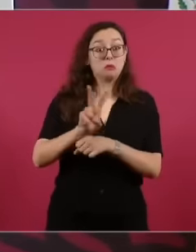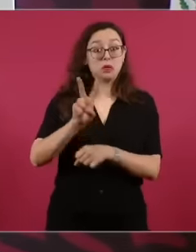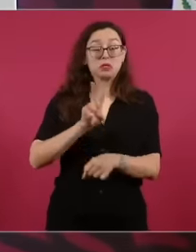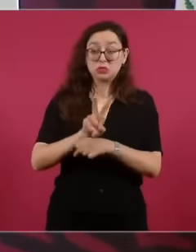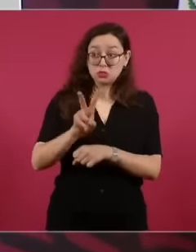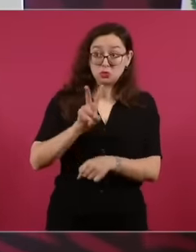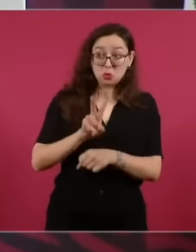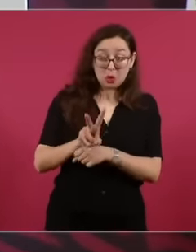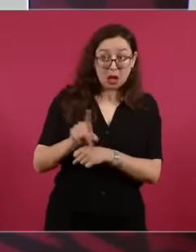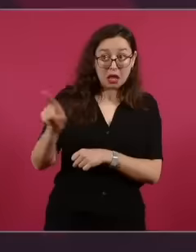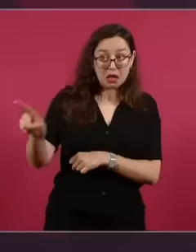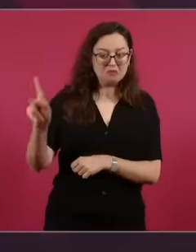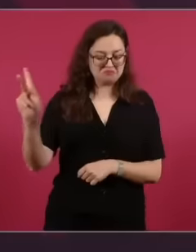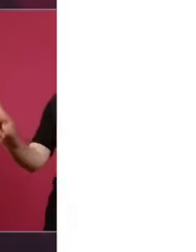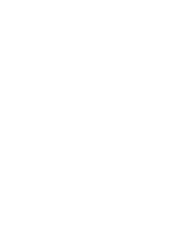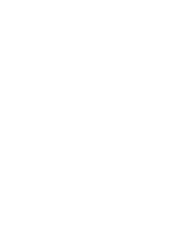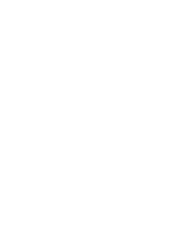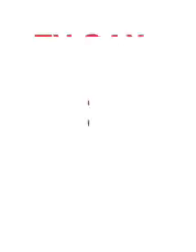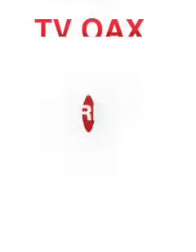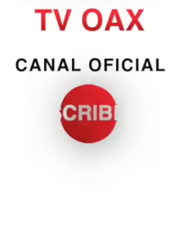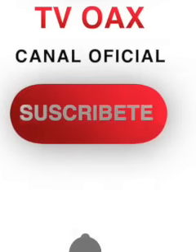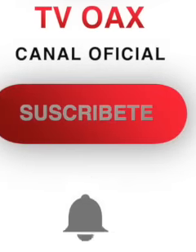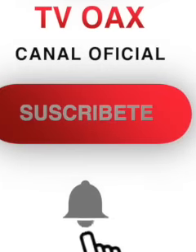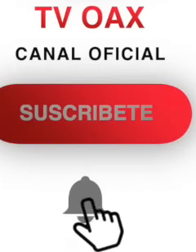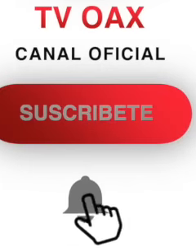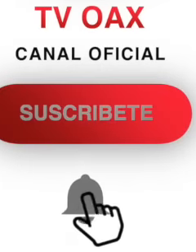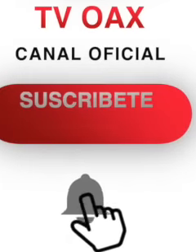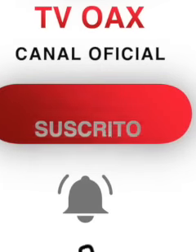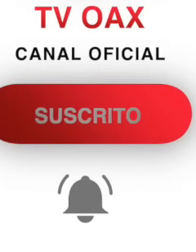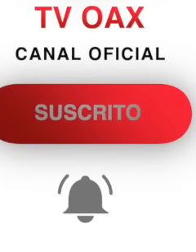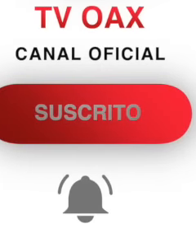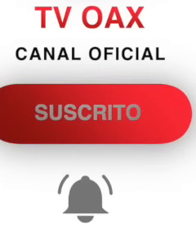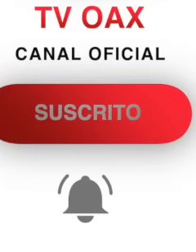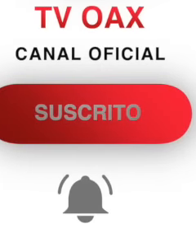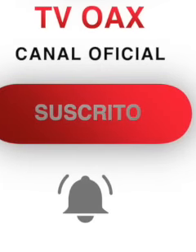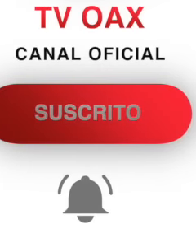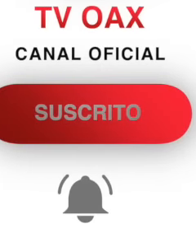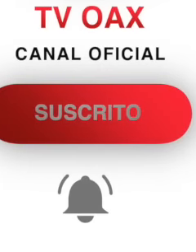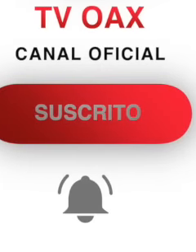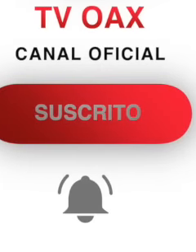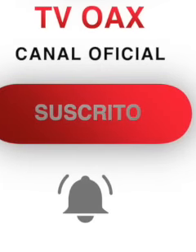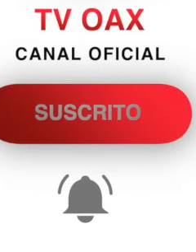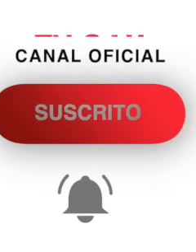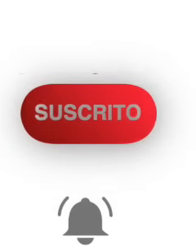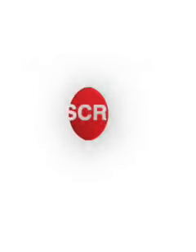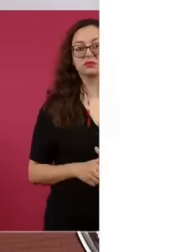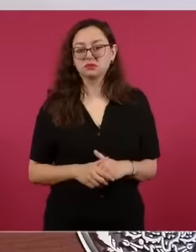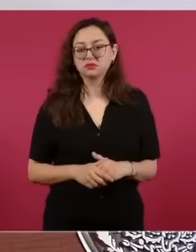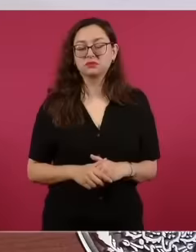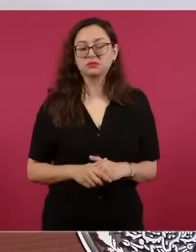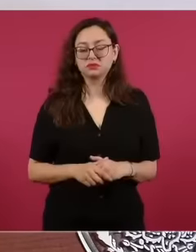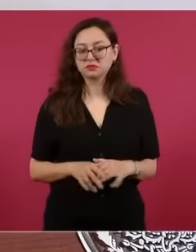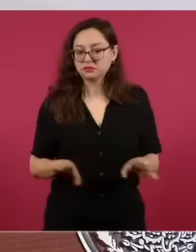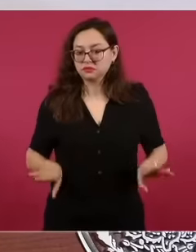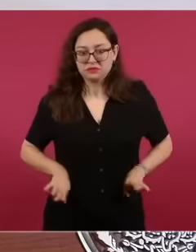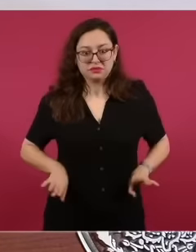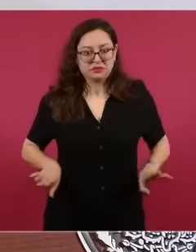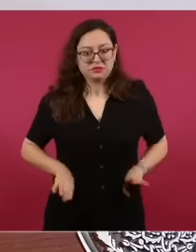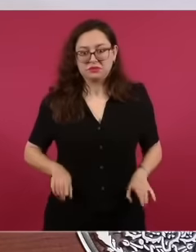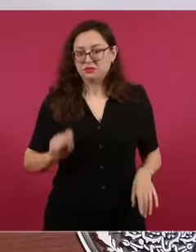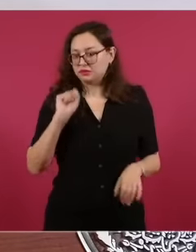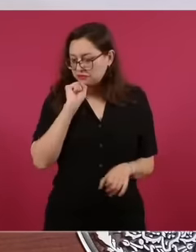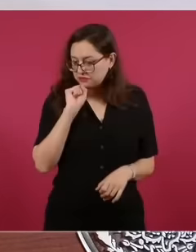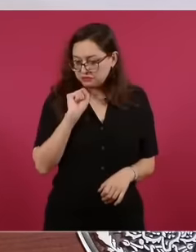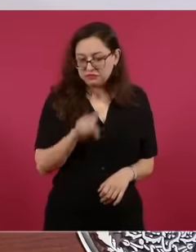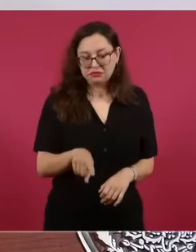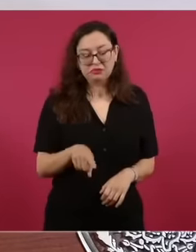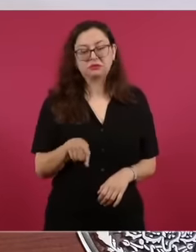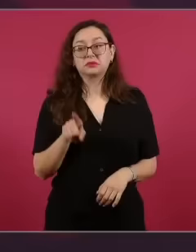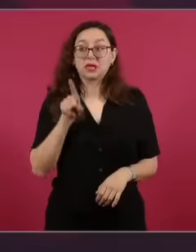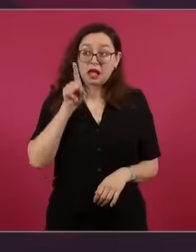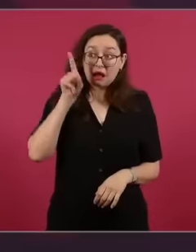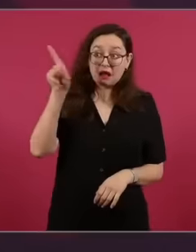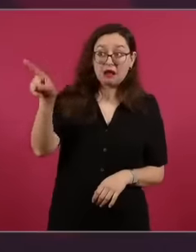was going to influence us and we were leaving. to come back the same